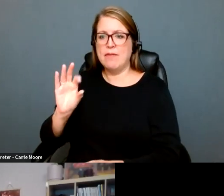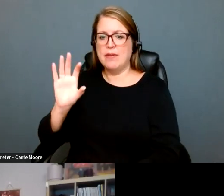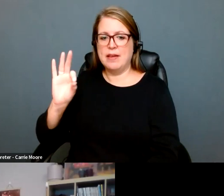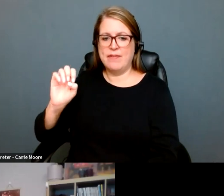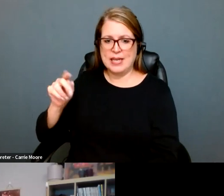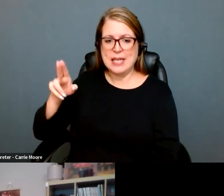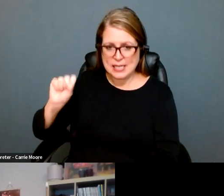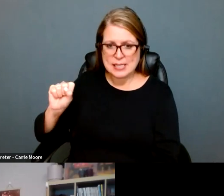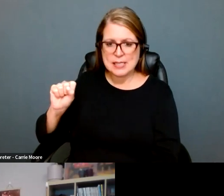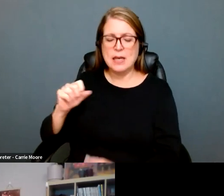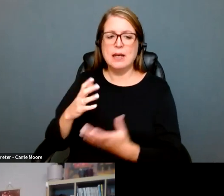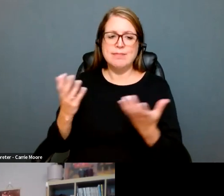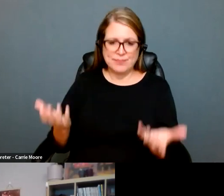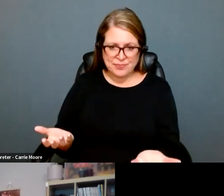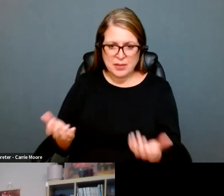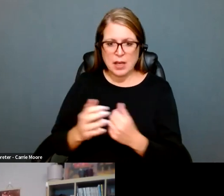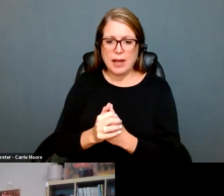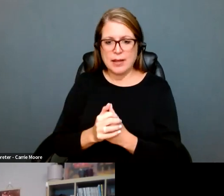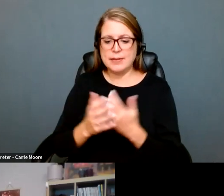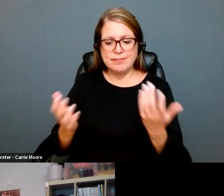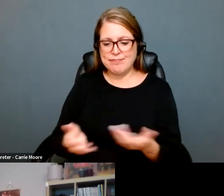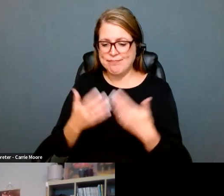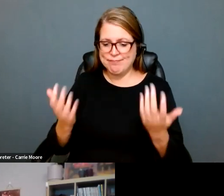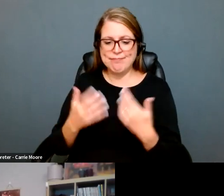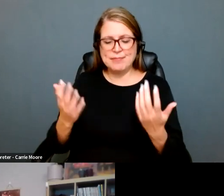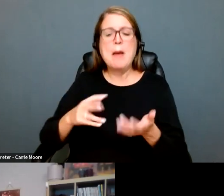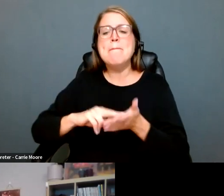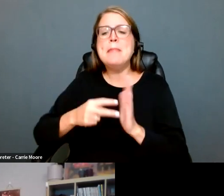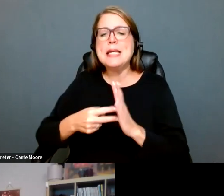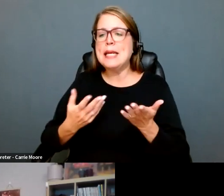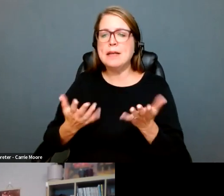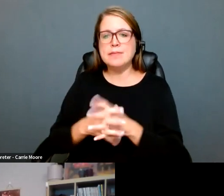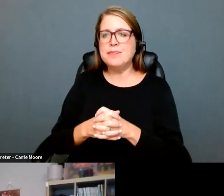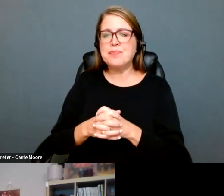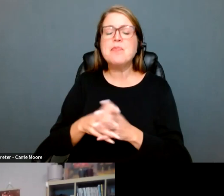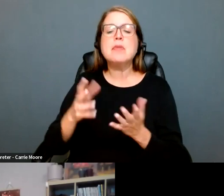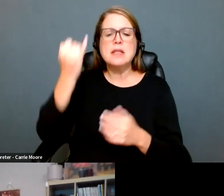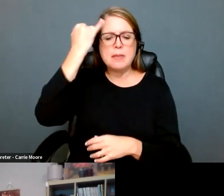relative of the fetus, for example, you know, the uncle, you know, of the